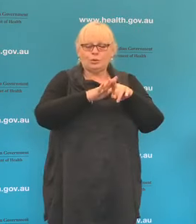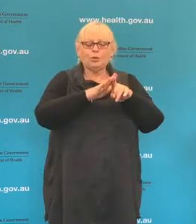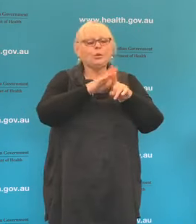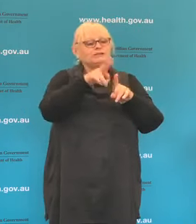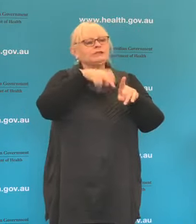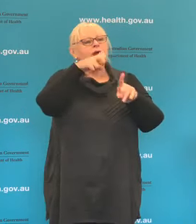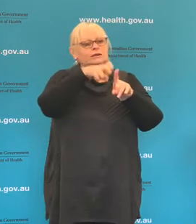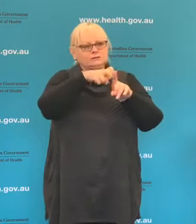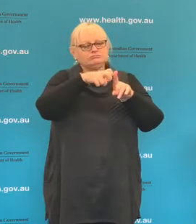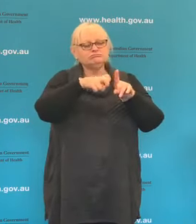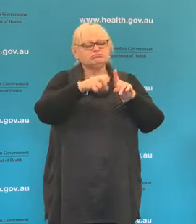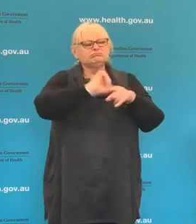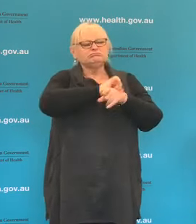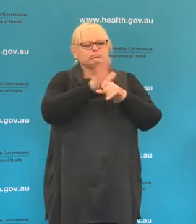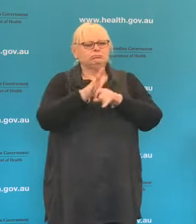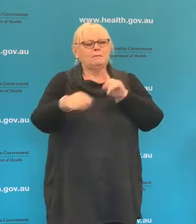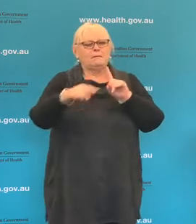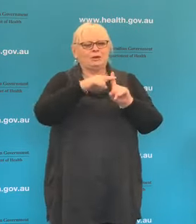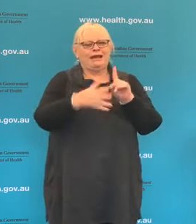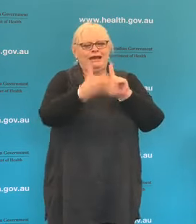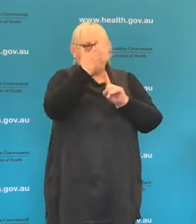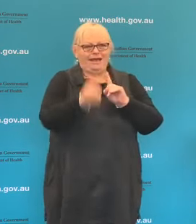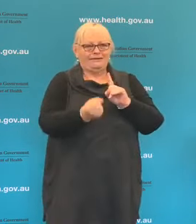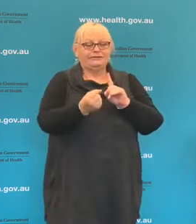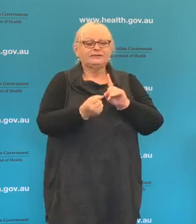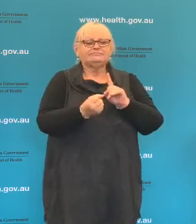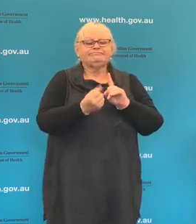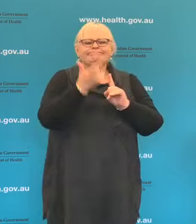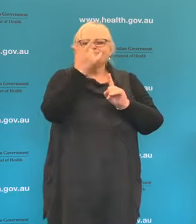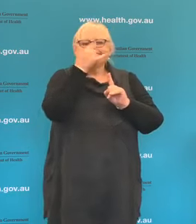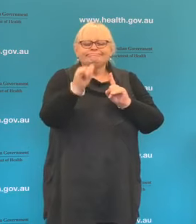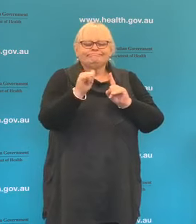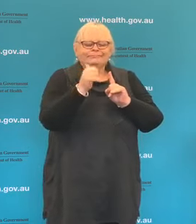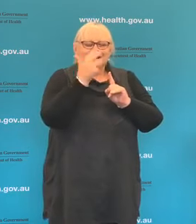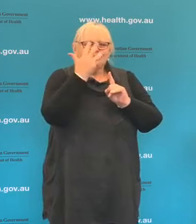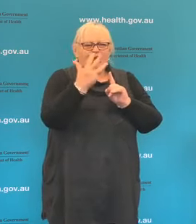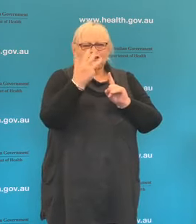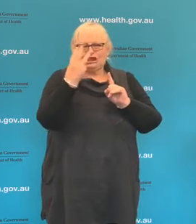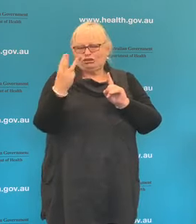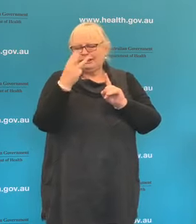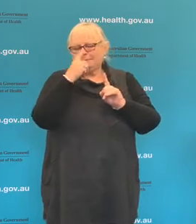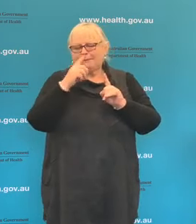COVID-19 positive. Tragically 93 people have lost their lives to COVID-19.